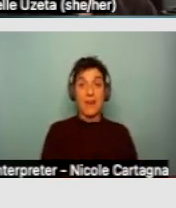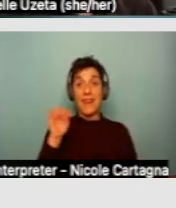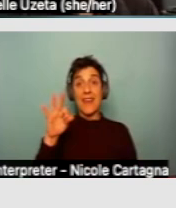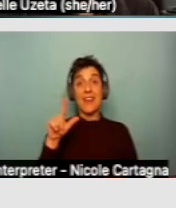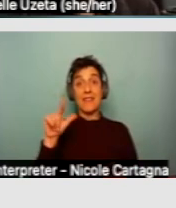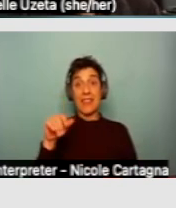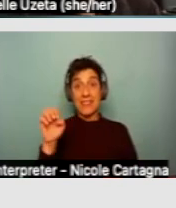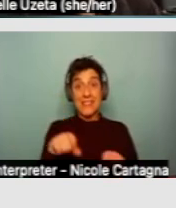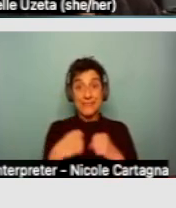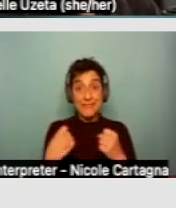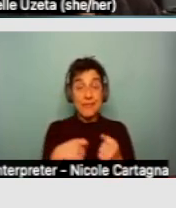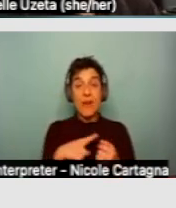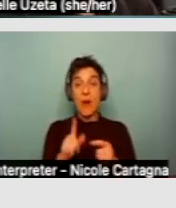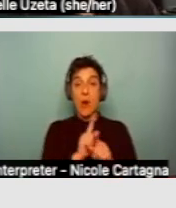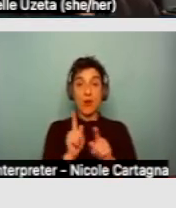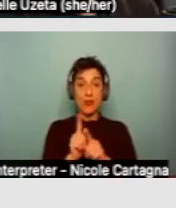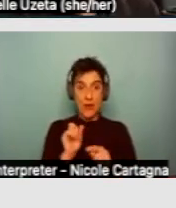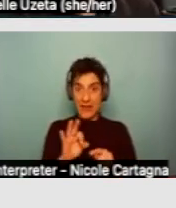To navigate relocation when that becomes an issue.